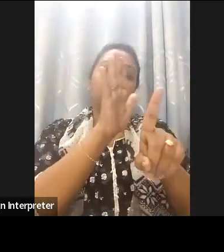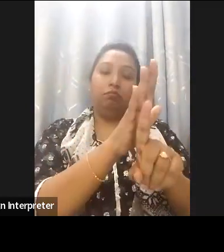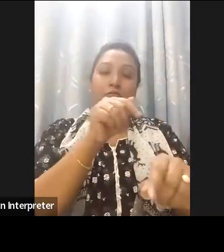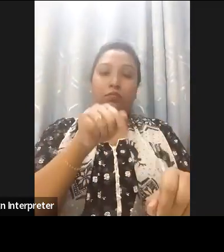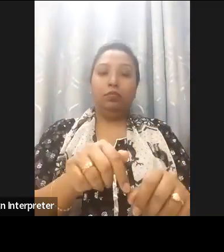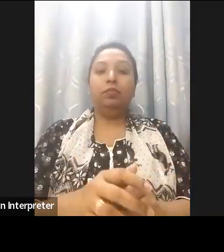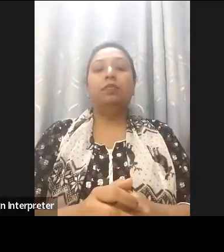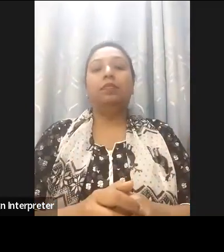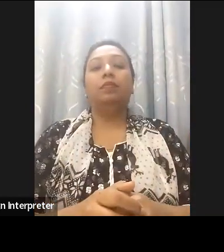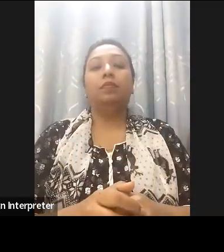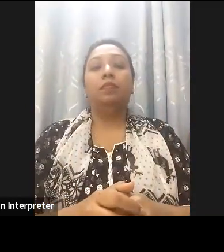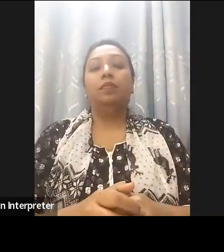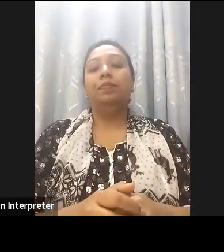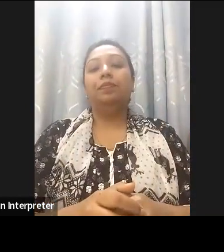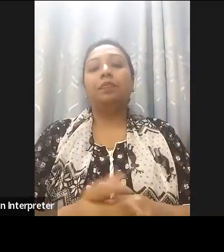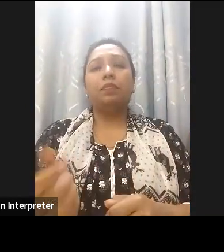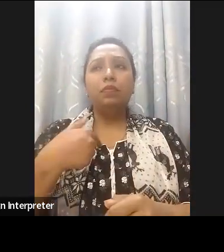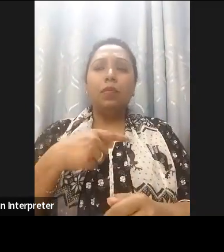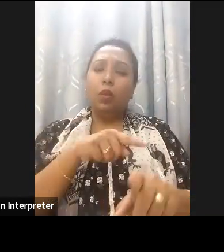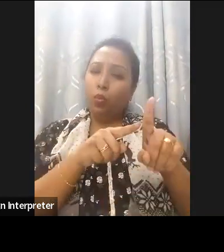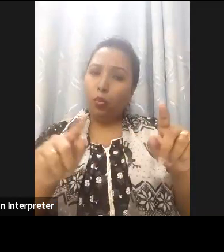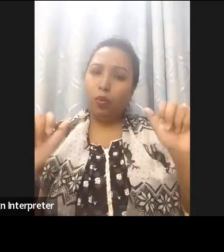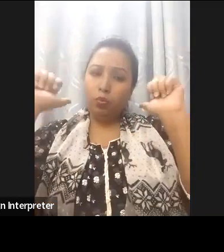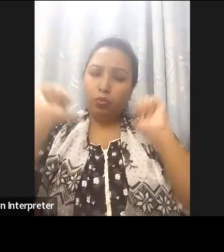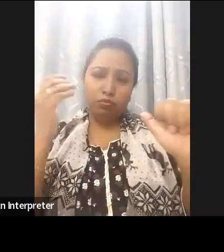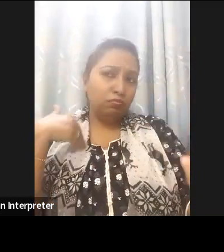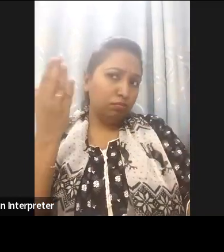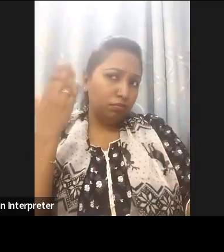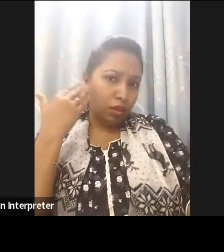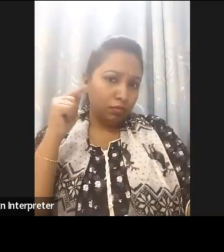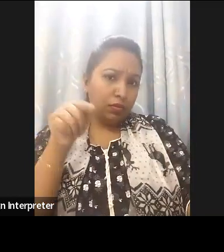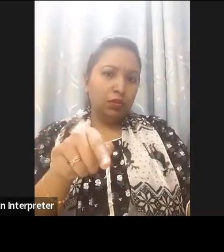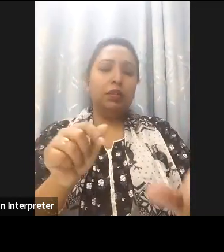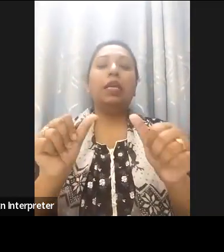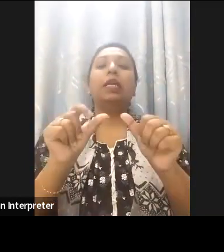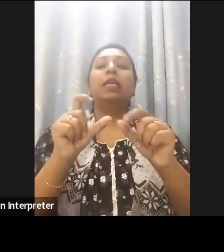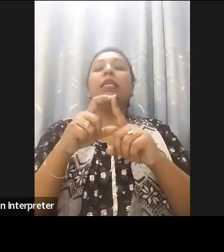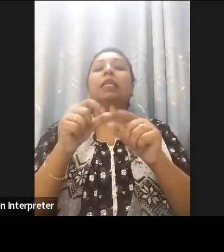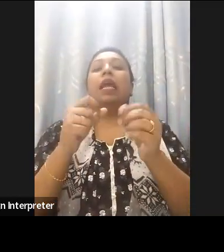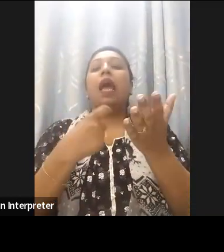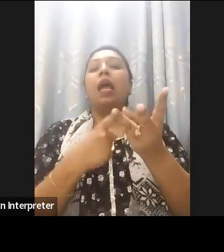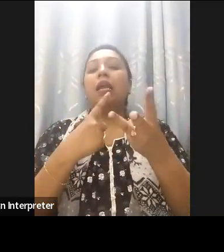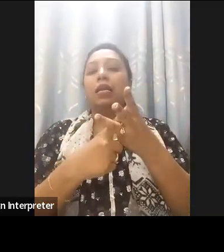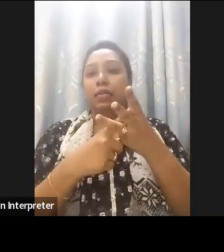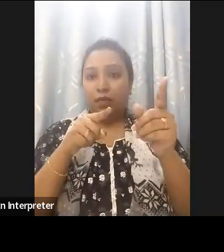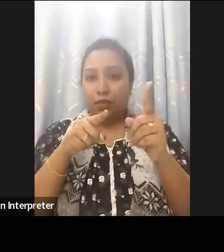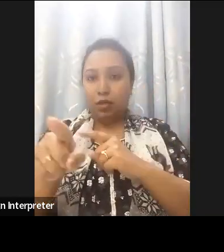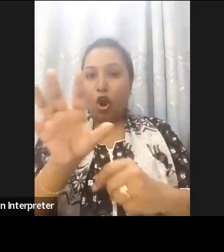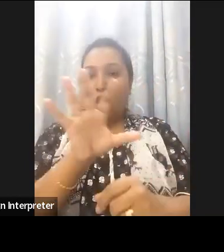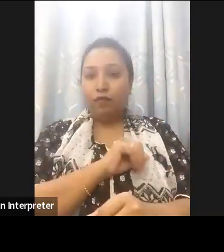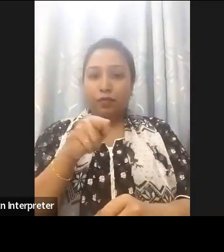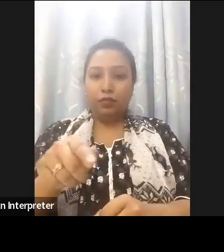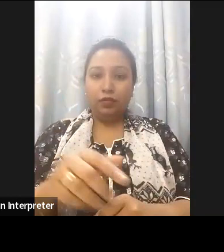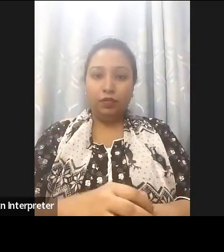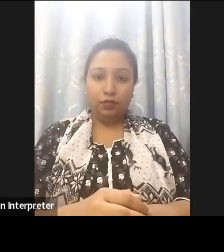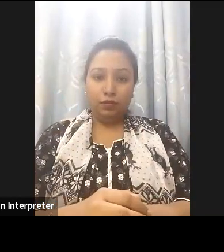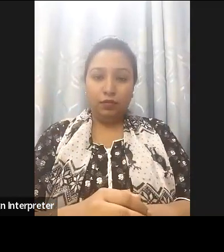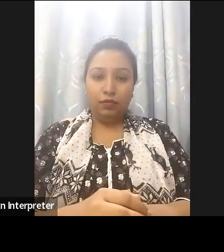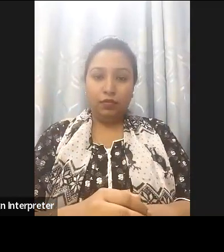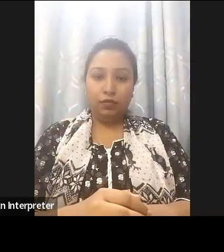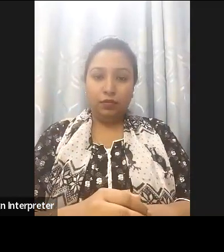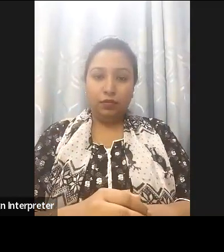especially about the DARE index. My dear friend in the last two years we progressed a lot.